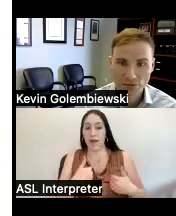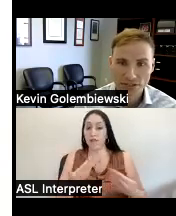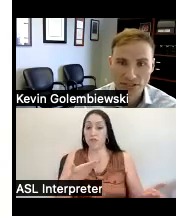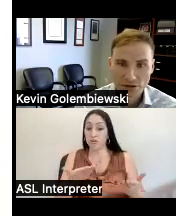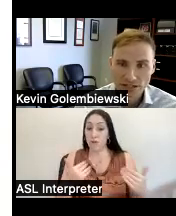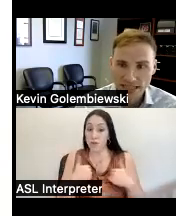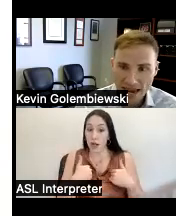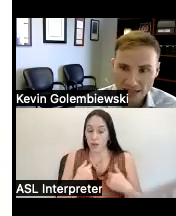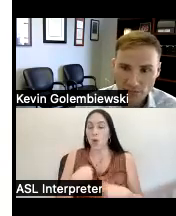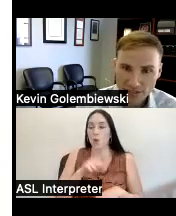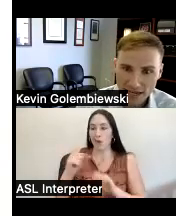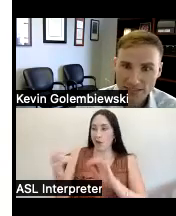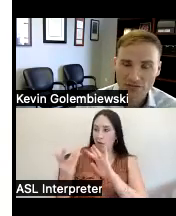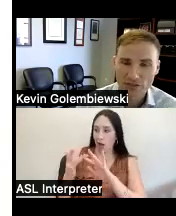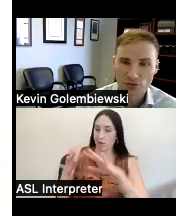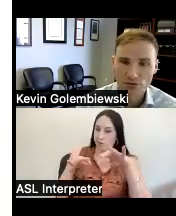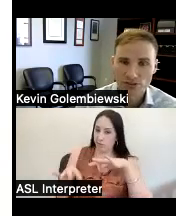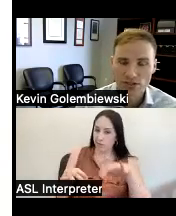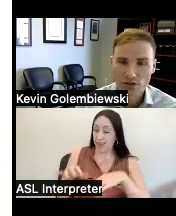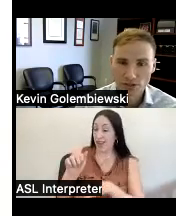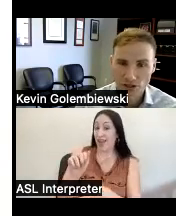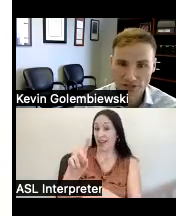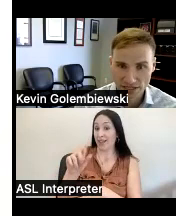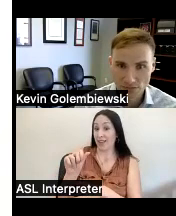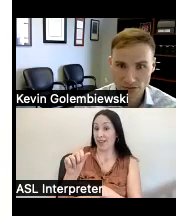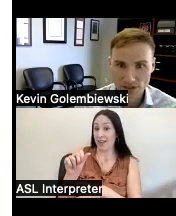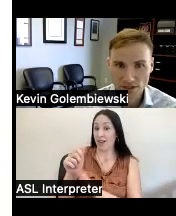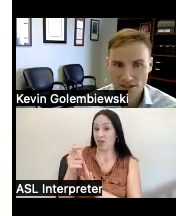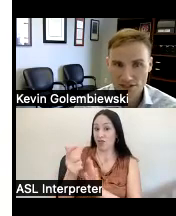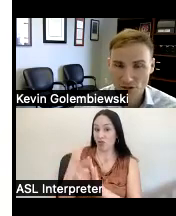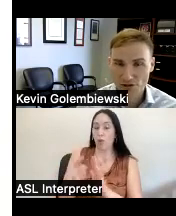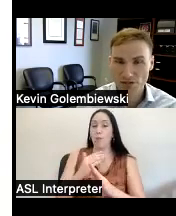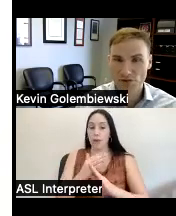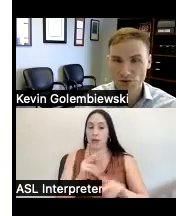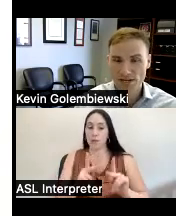with Disabilities Act protects individuals with service animals so those are some of the really